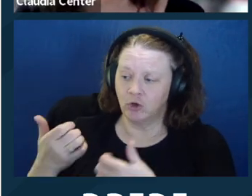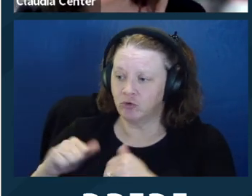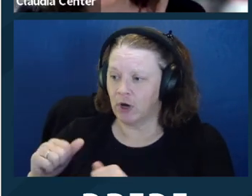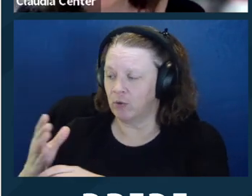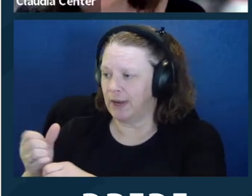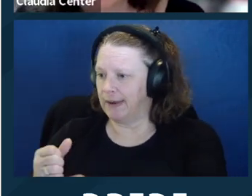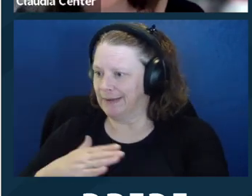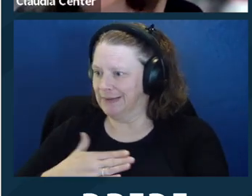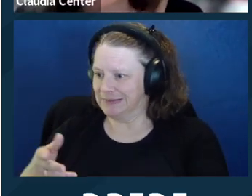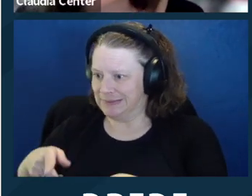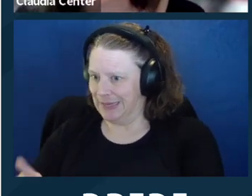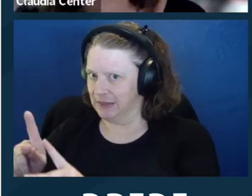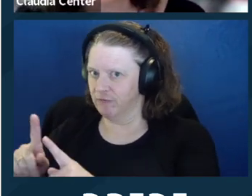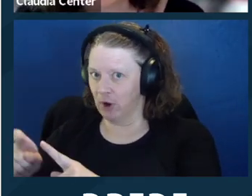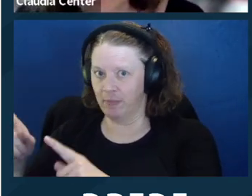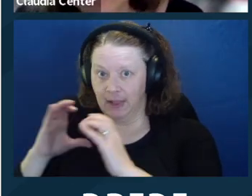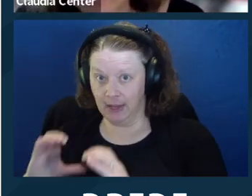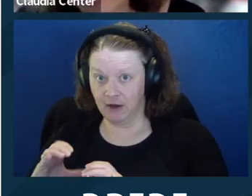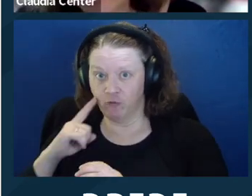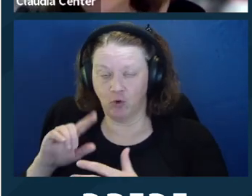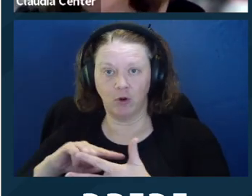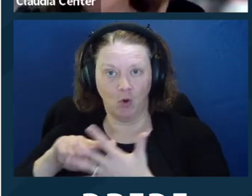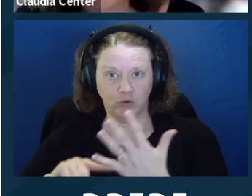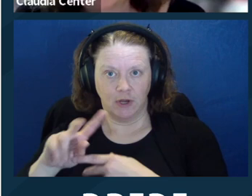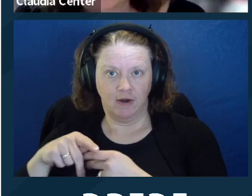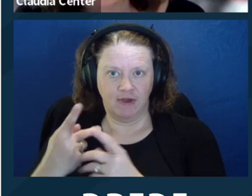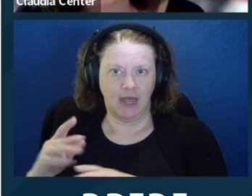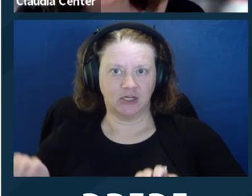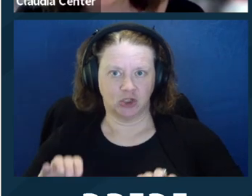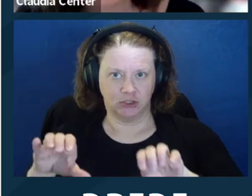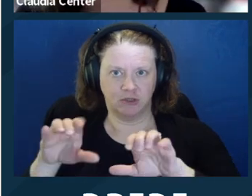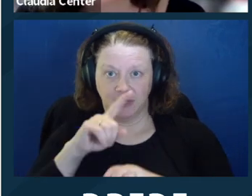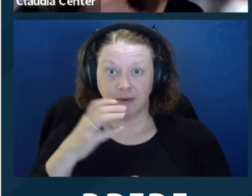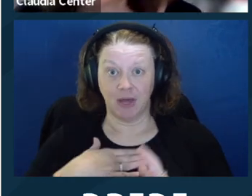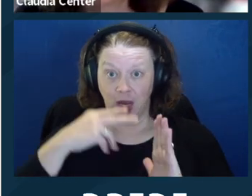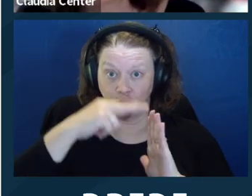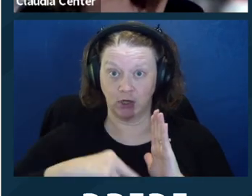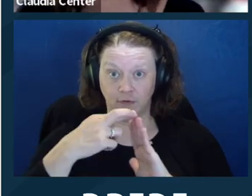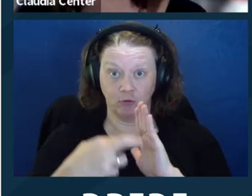help you. I'd really like to talk to your daughter and try to get consent to those kinds